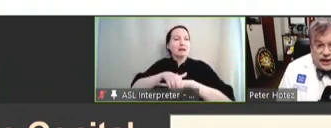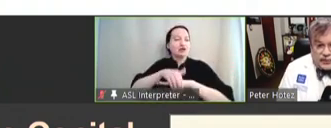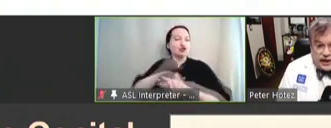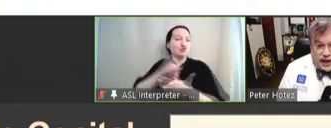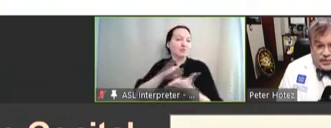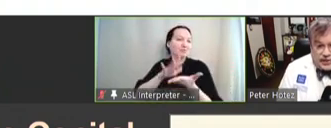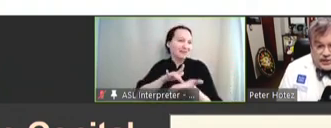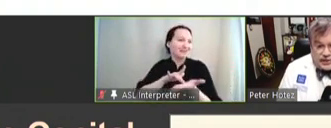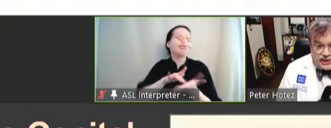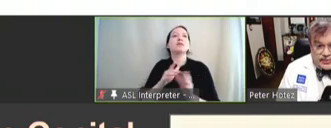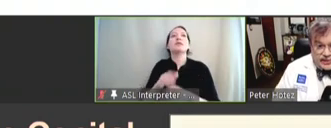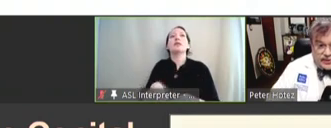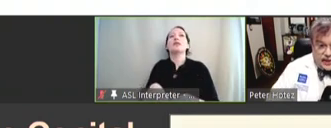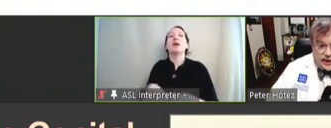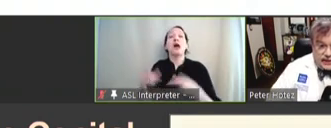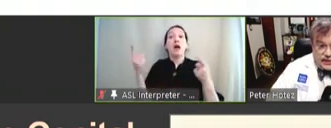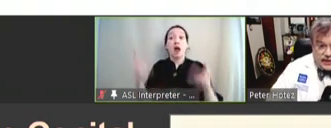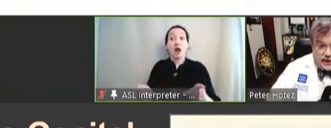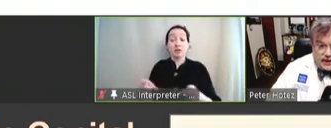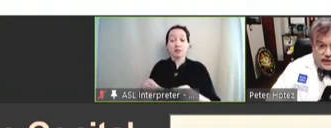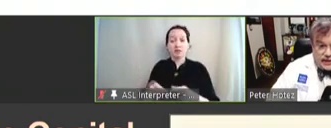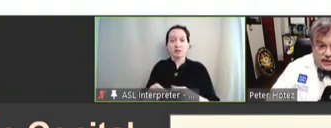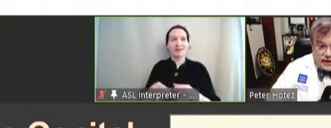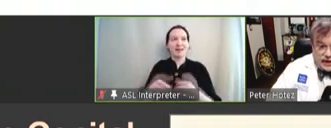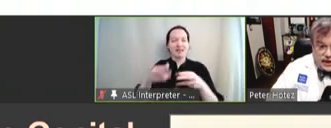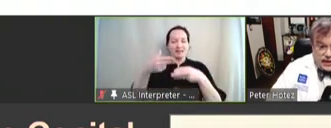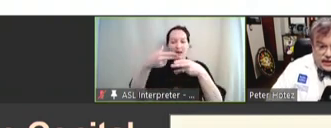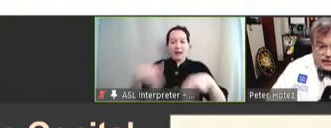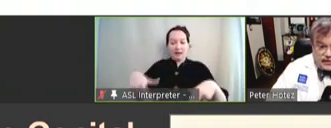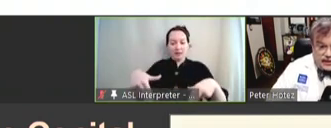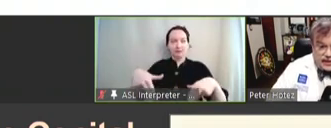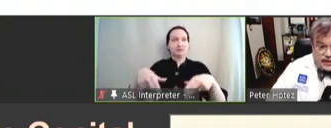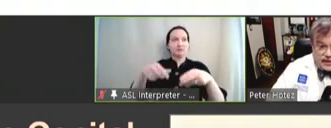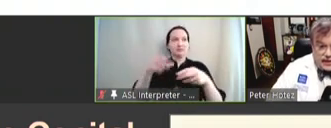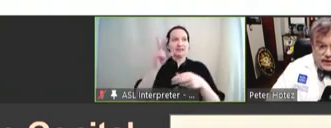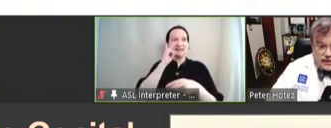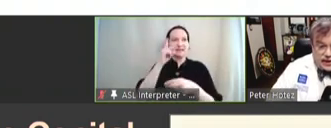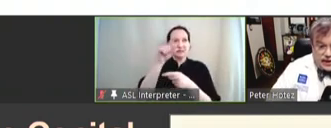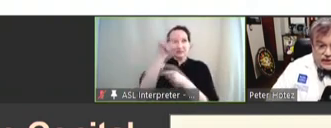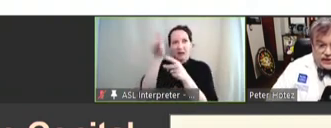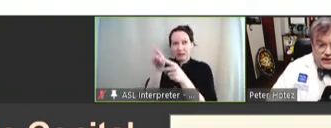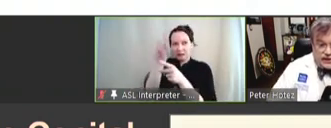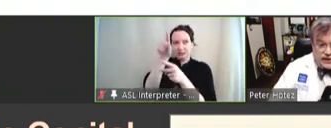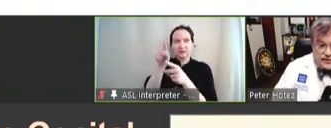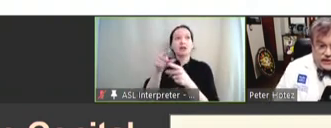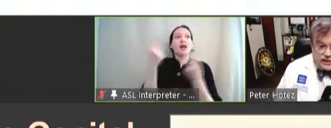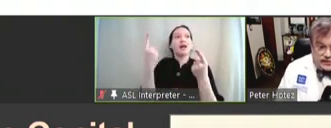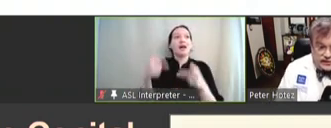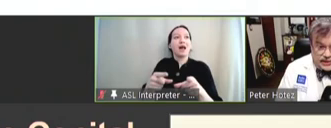and what happens is the spine-shaped eggs that you see here get lodged in the cervix, uterus,